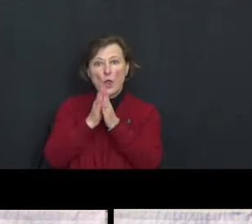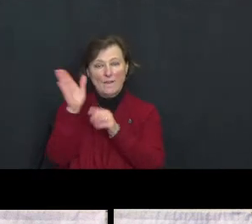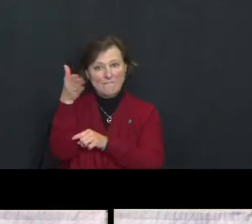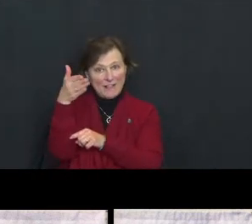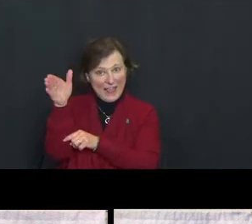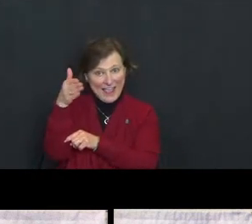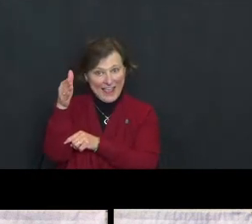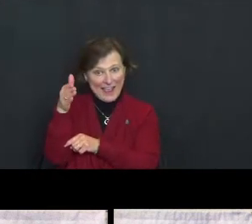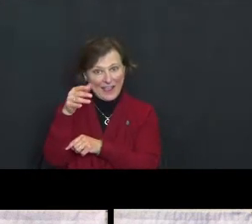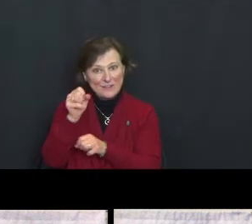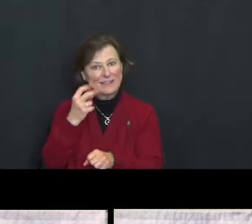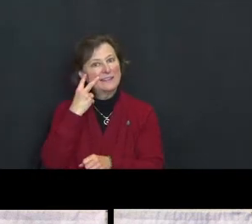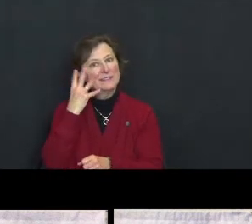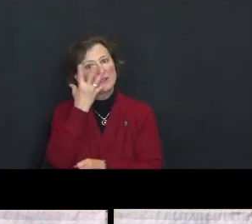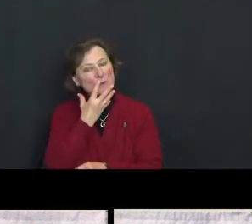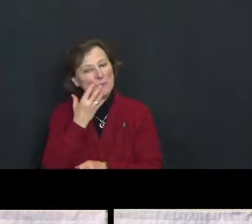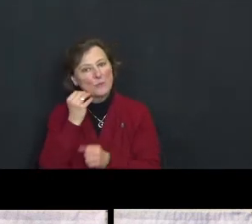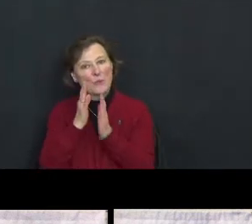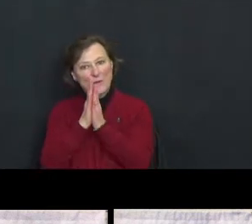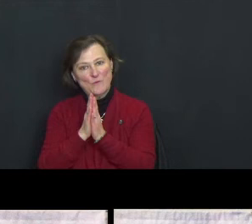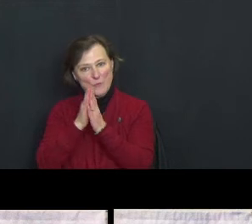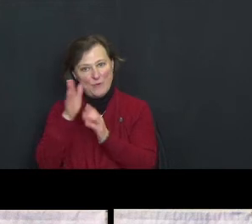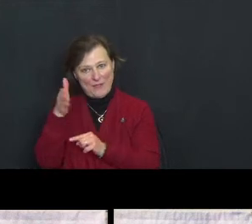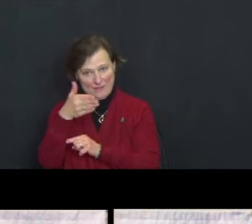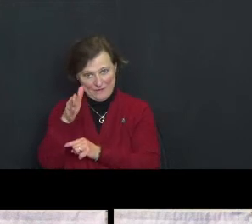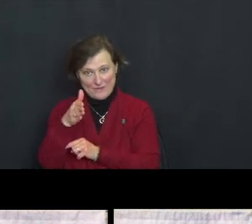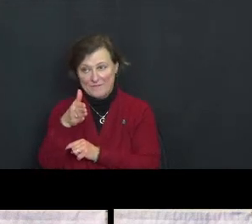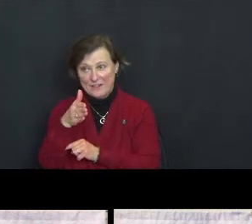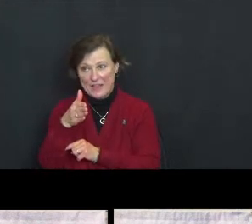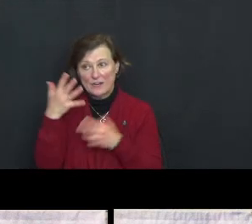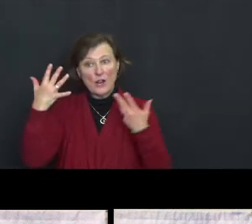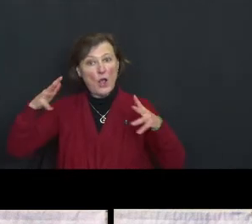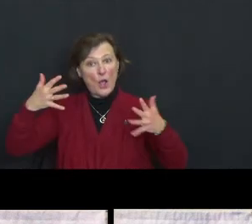You can see some beautiful prayer flags that have already been made.